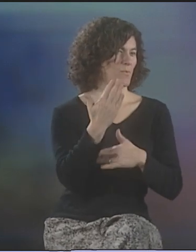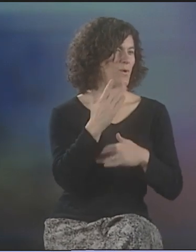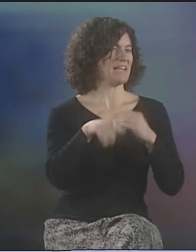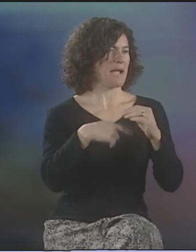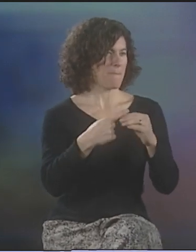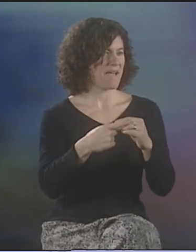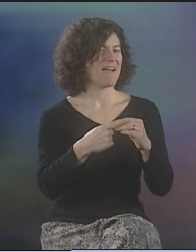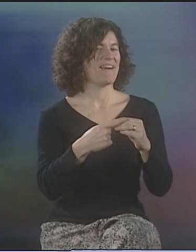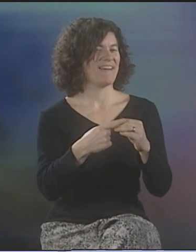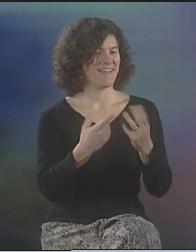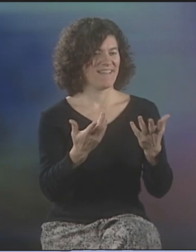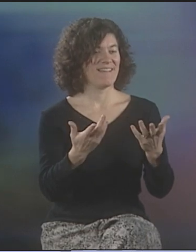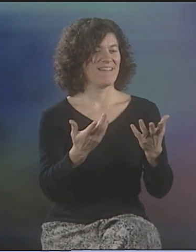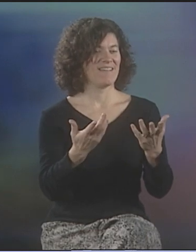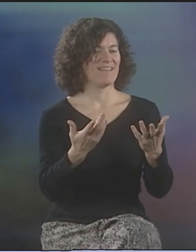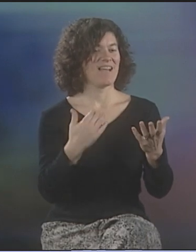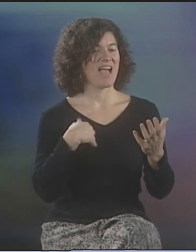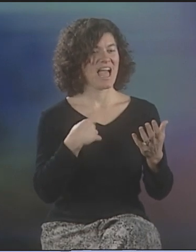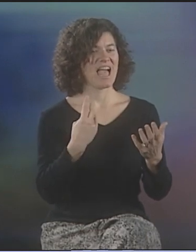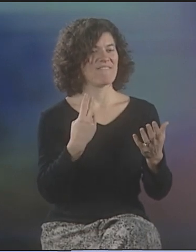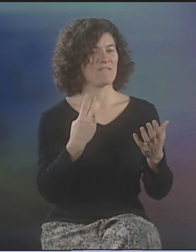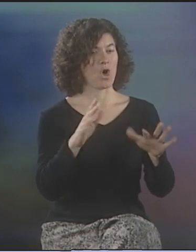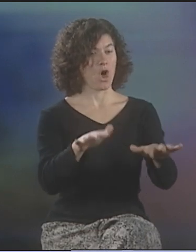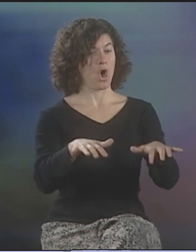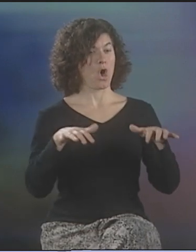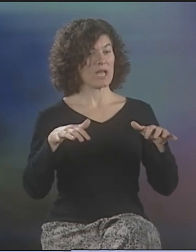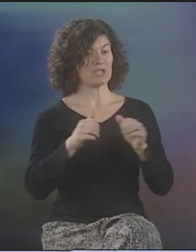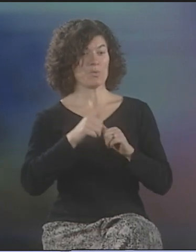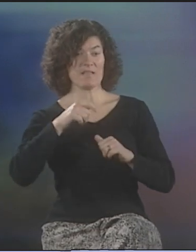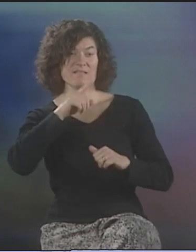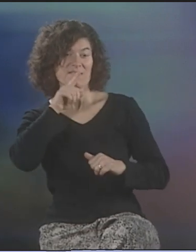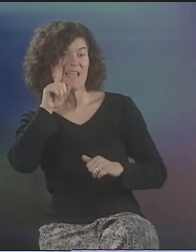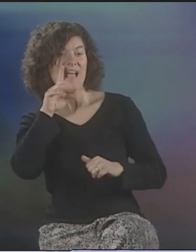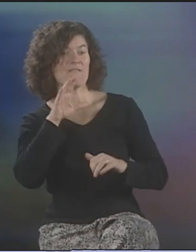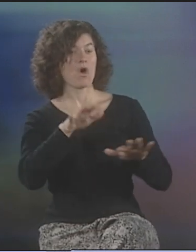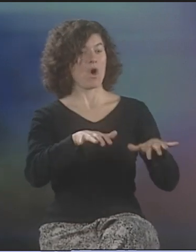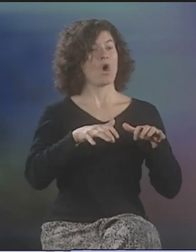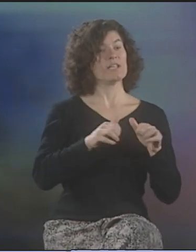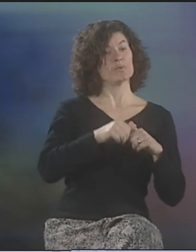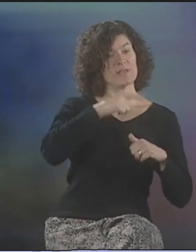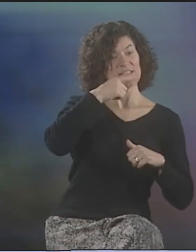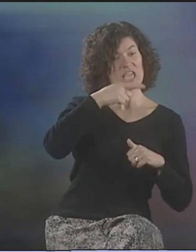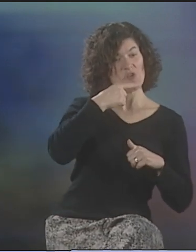YOU REMINDED ME THIS MORNING ABOUT, UM... WELL, YOU'VE GOT A MIXED AUDIENCE